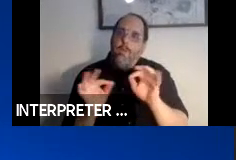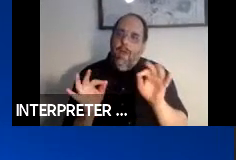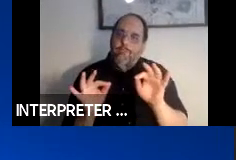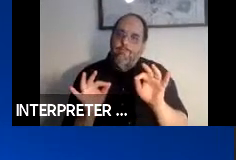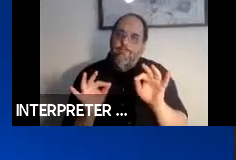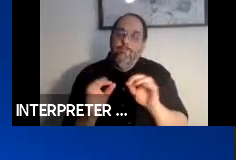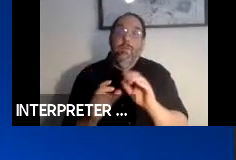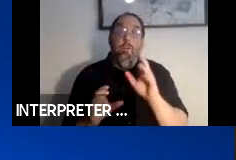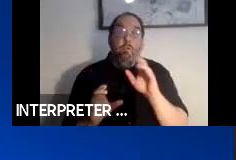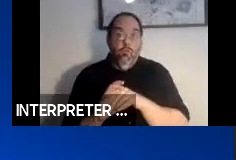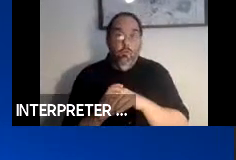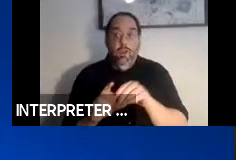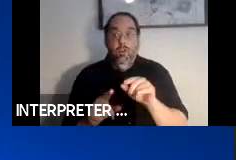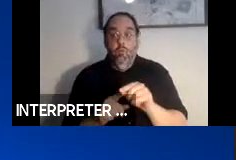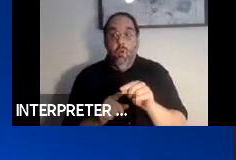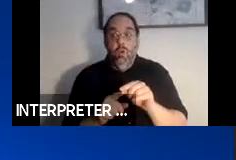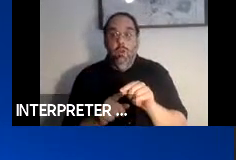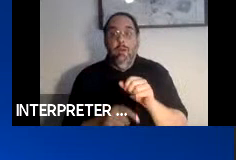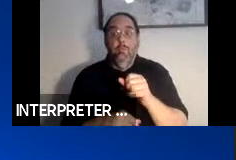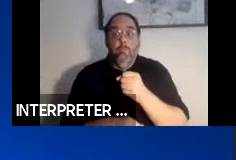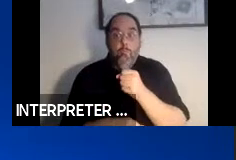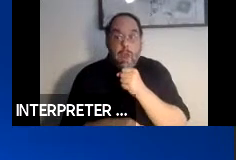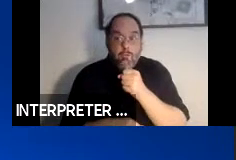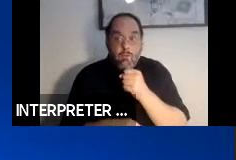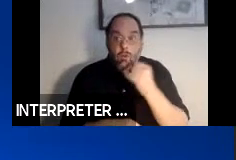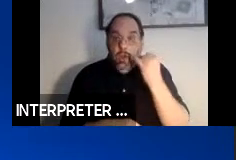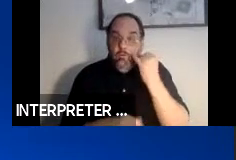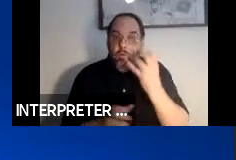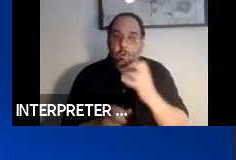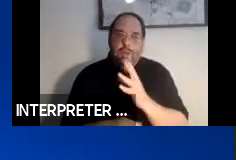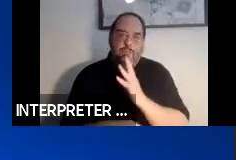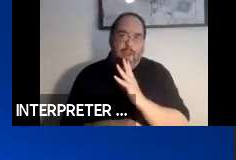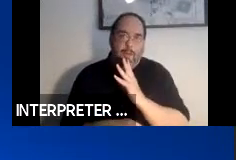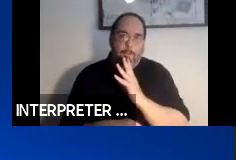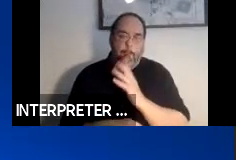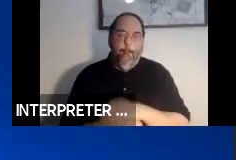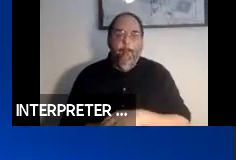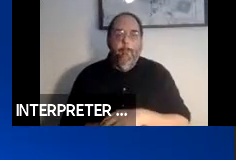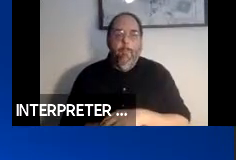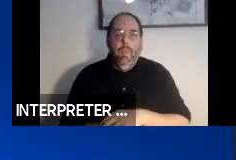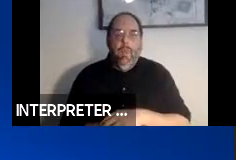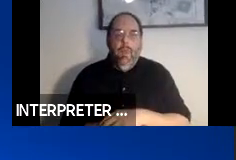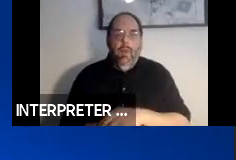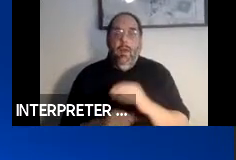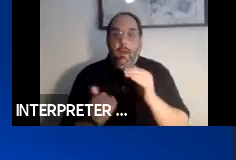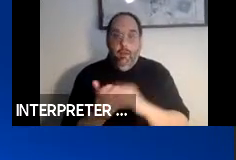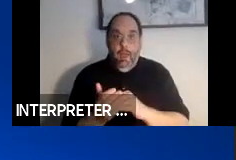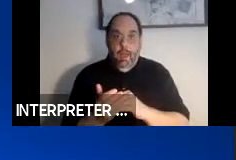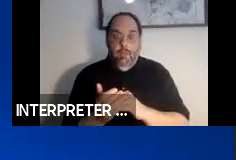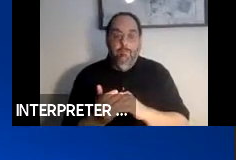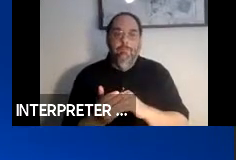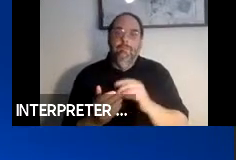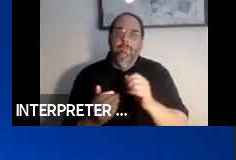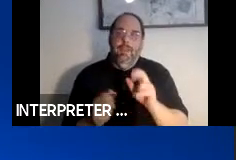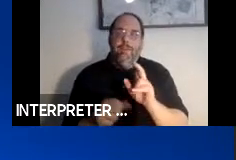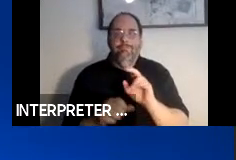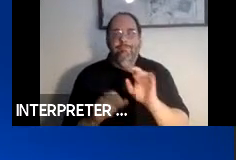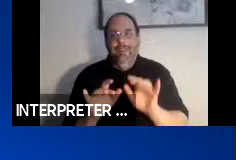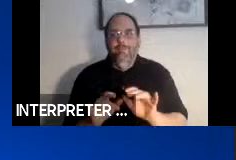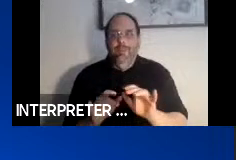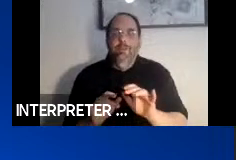include the word microphone if you wish to speak. Again, you may indicate your wish to participate